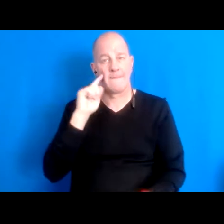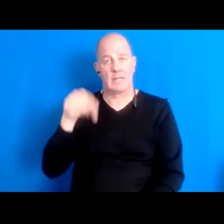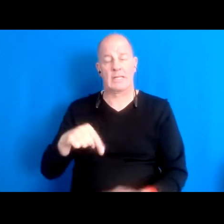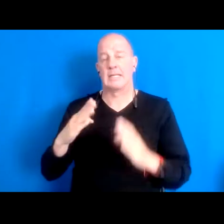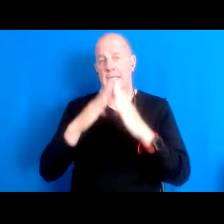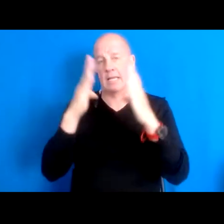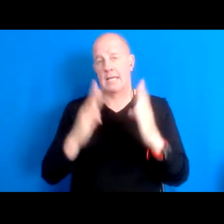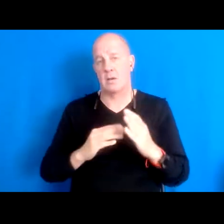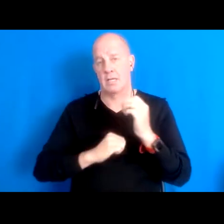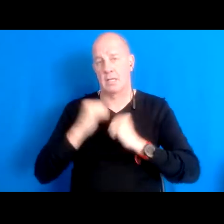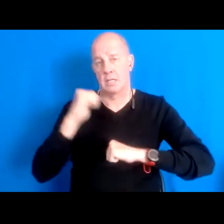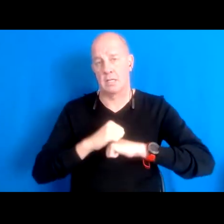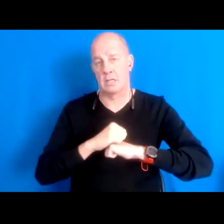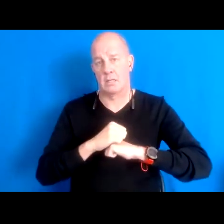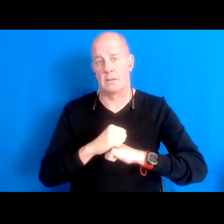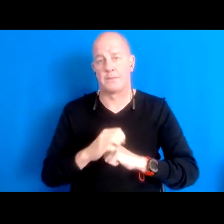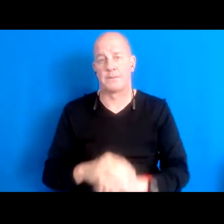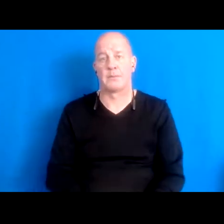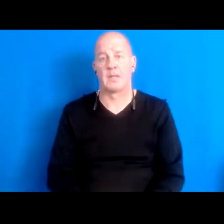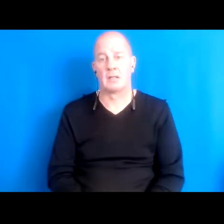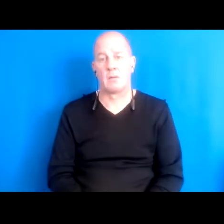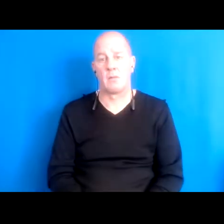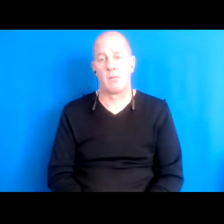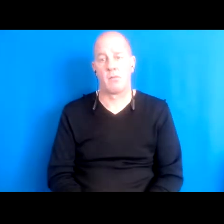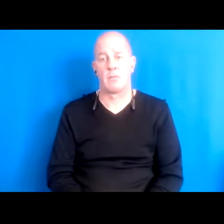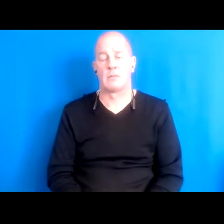exists outside of the building 15:50:20 codes and so we're not really able to build it.